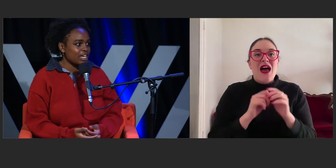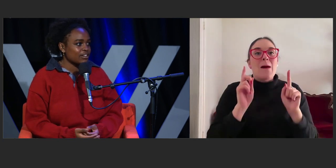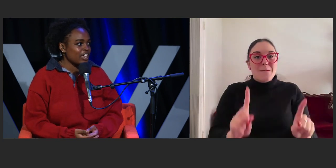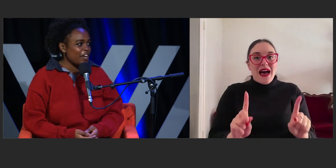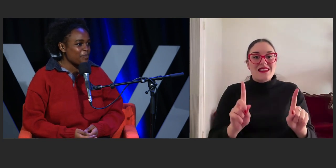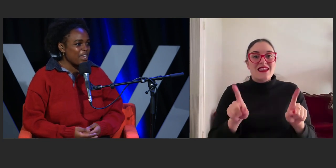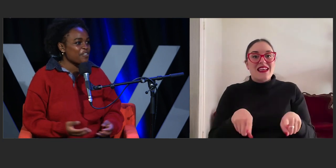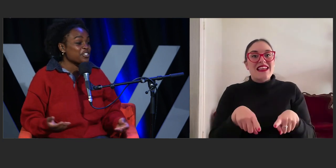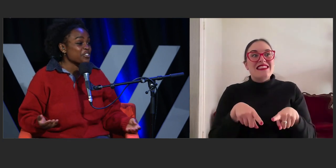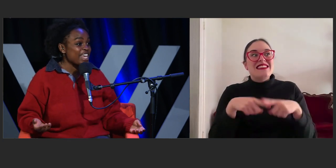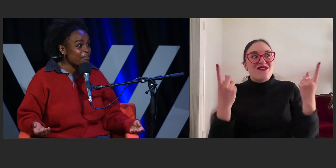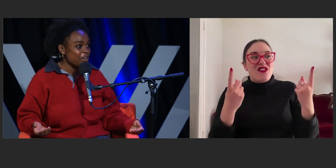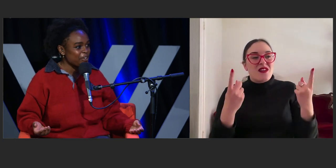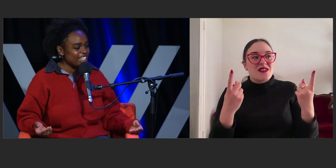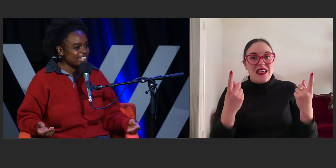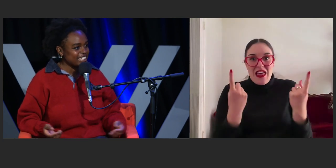that are beneficial to everybody.